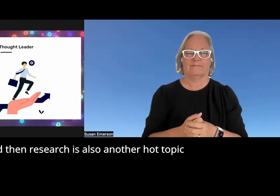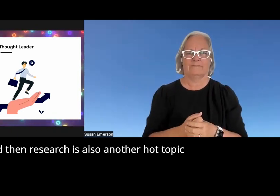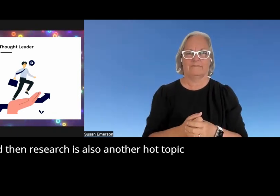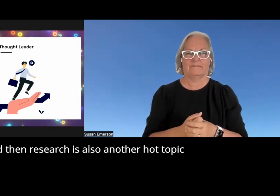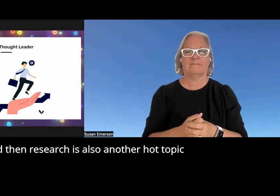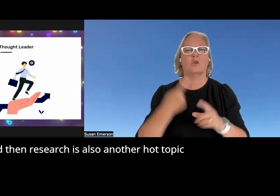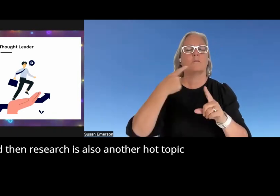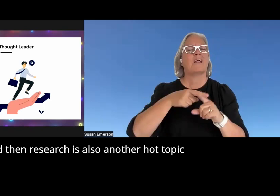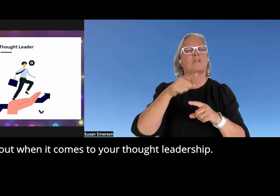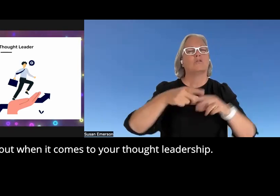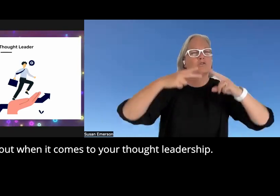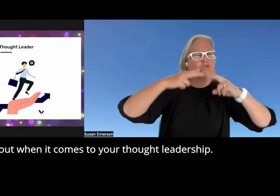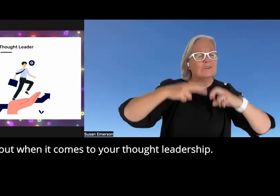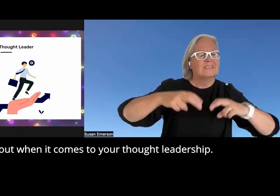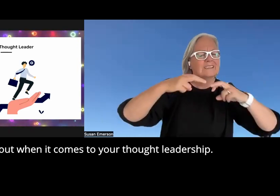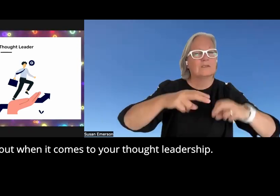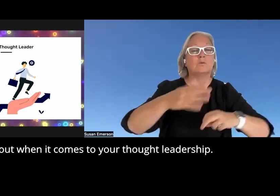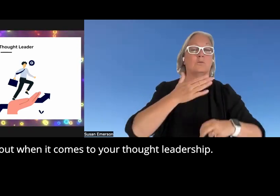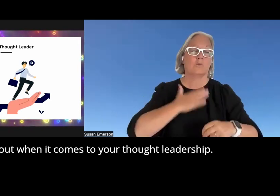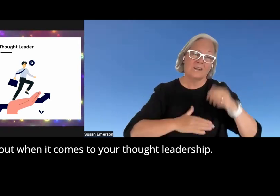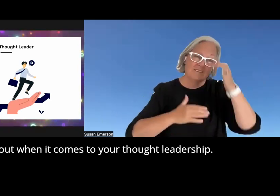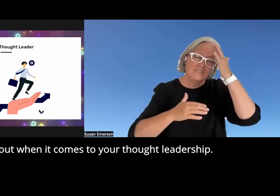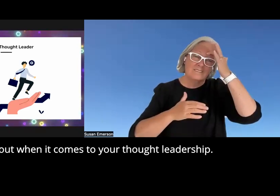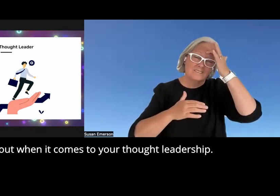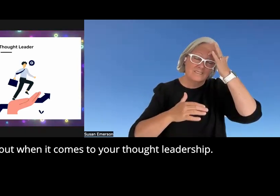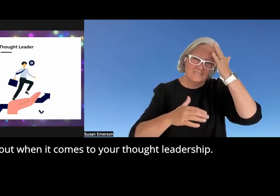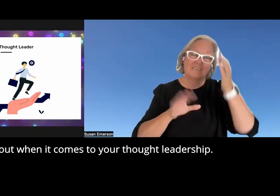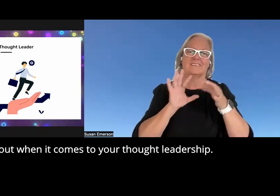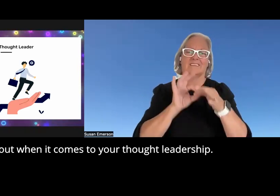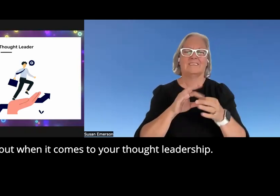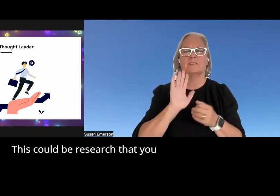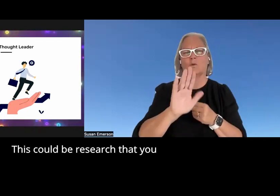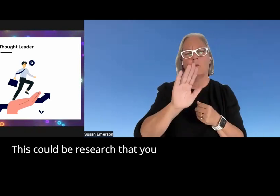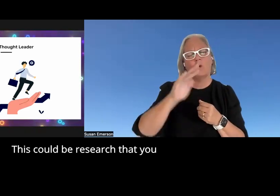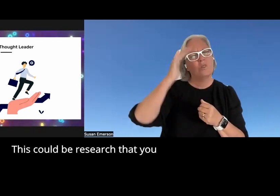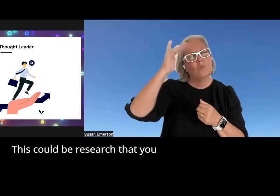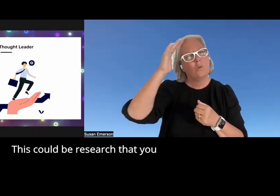another Hot Topic to talk about when it comes to your thought leadership this could be research